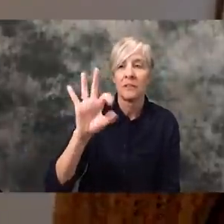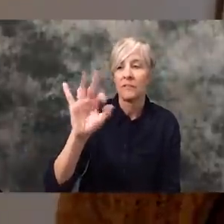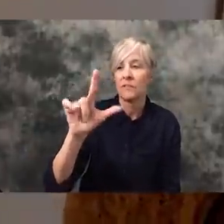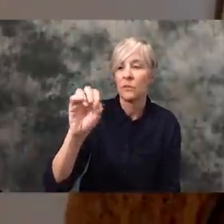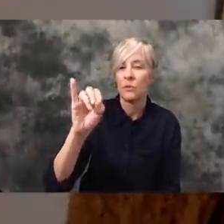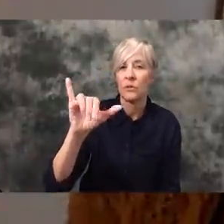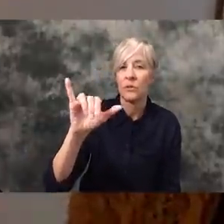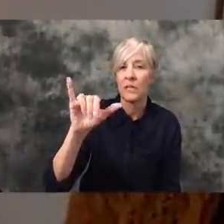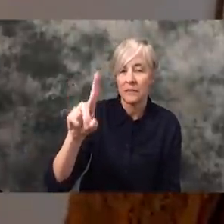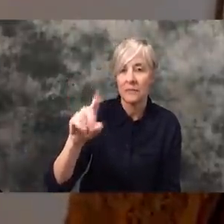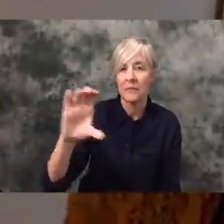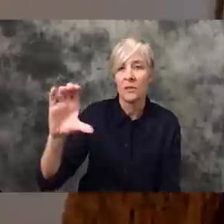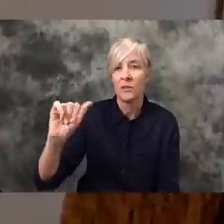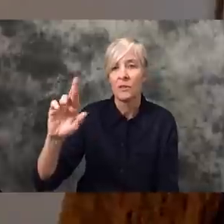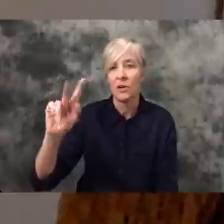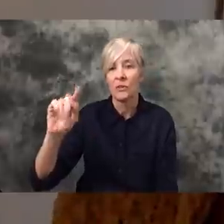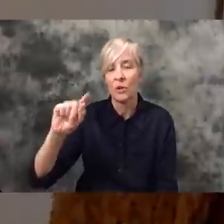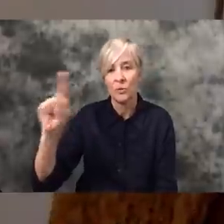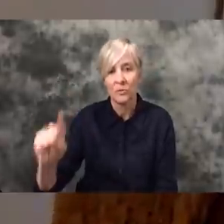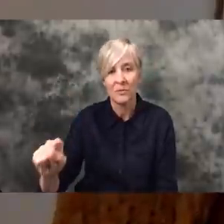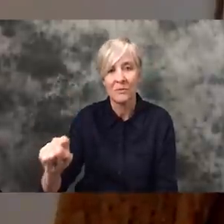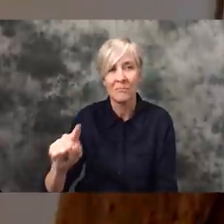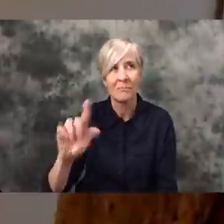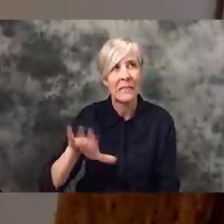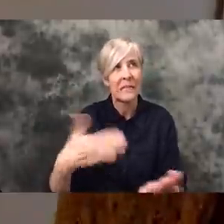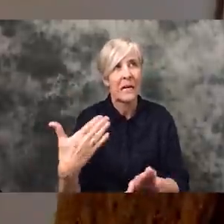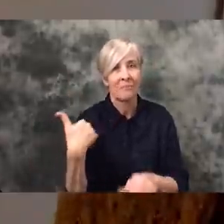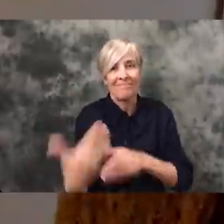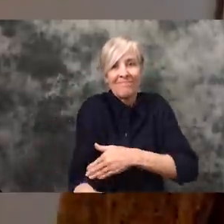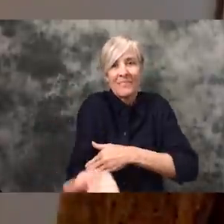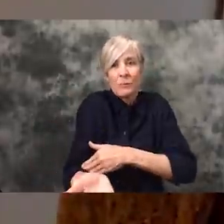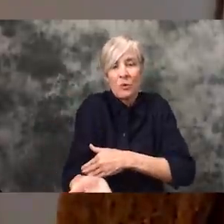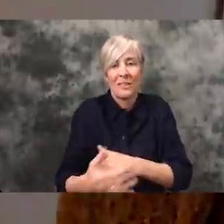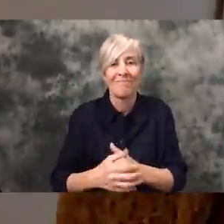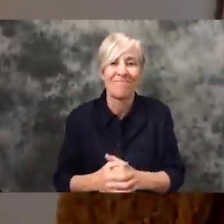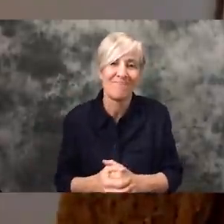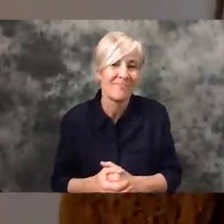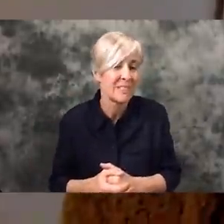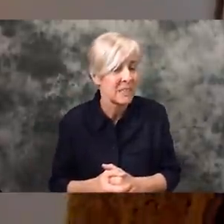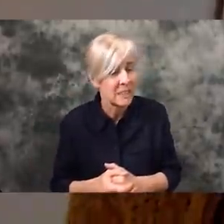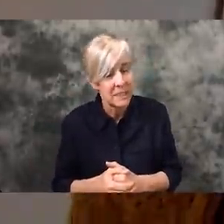passed away overnight. Or, I guess early this morning and so